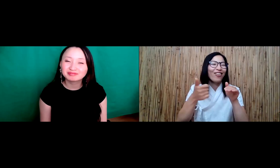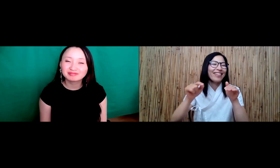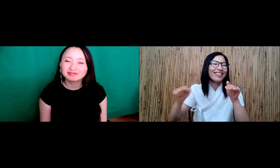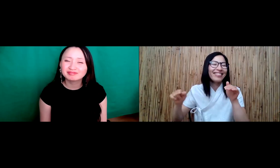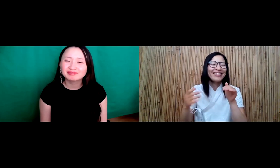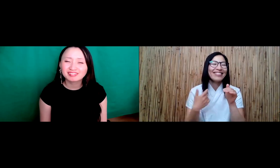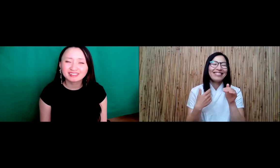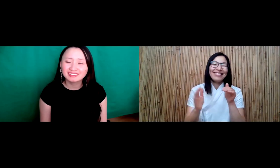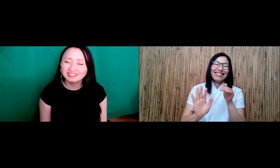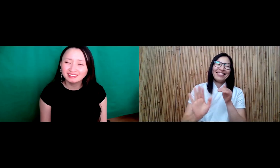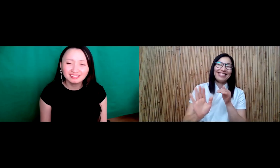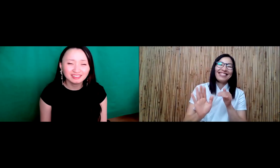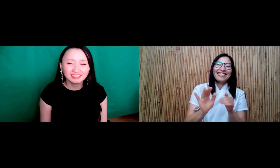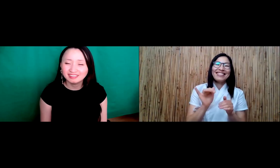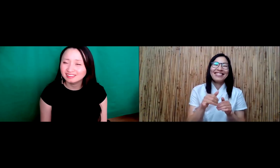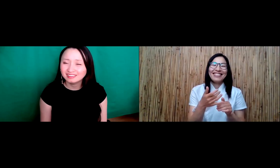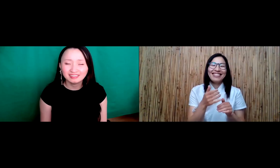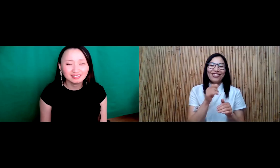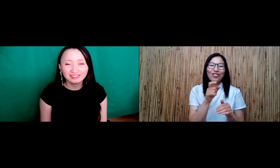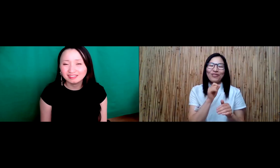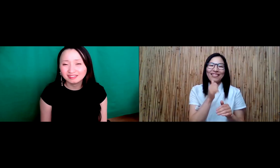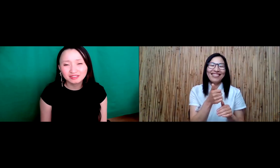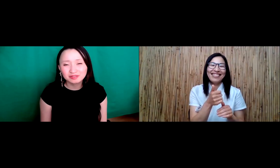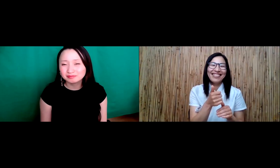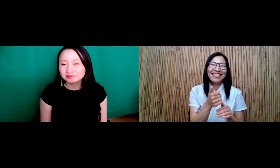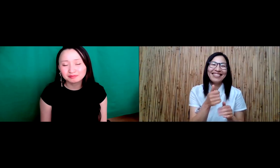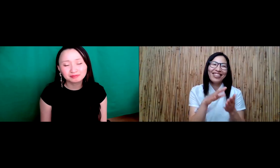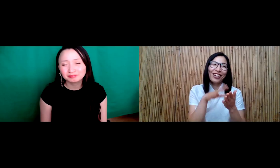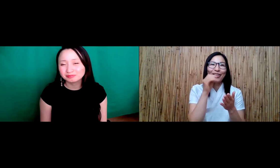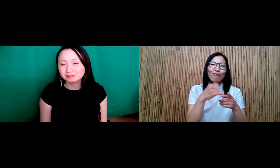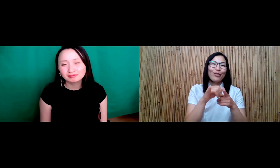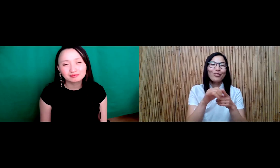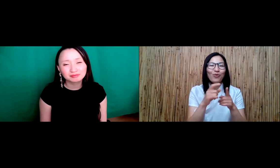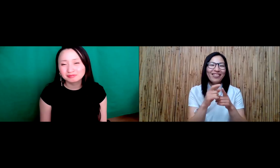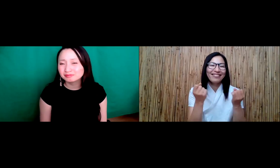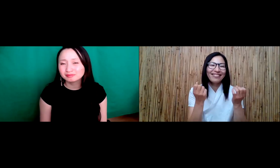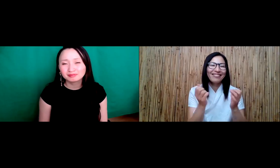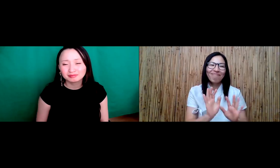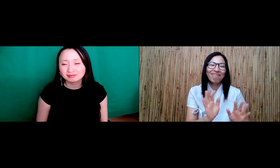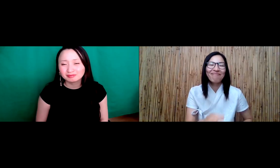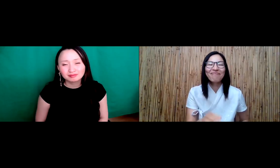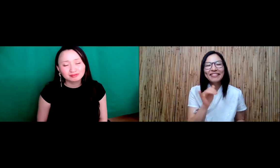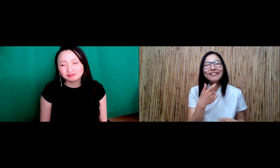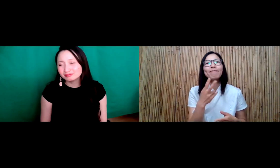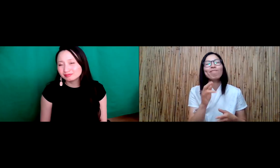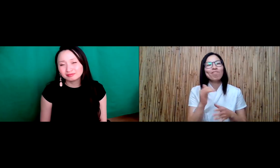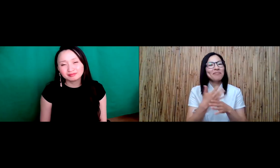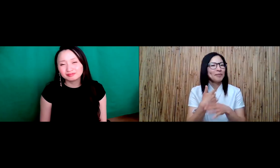like that, and they want to learn you know not such you know appropriate words and things like that. And it's, it's a little bit of a nuisance.